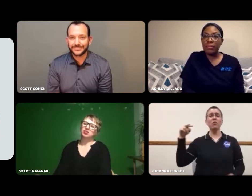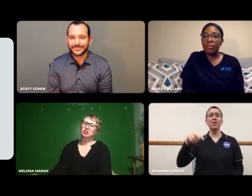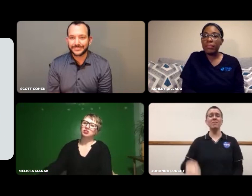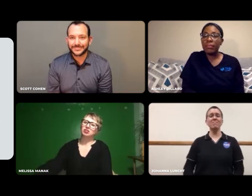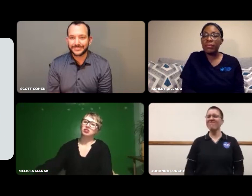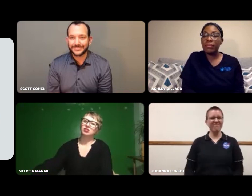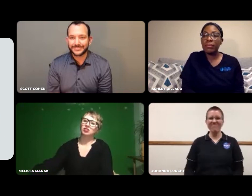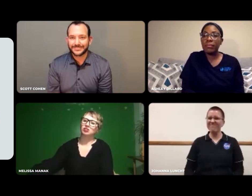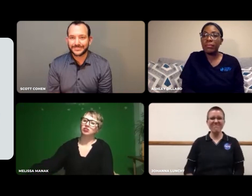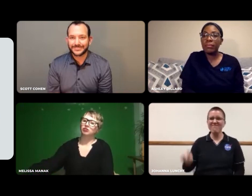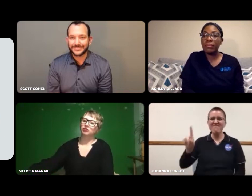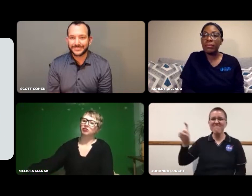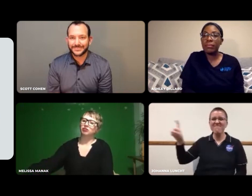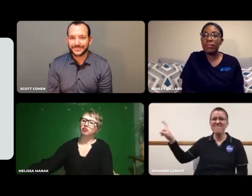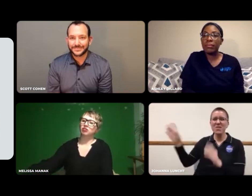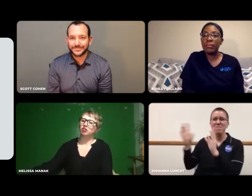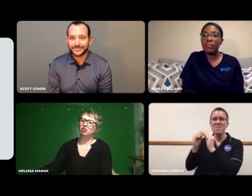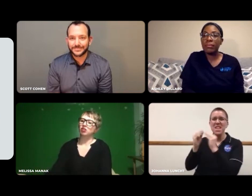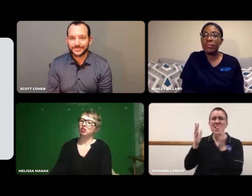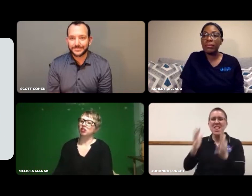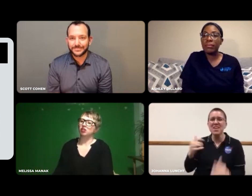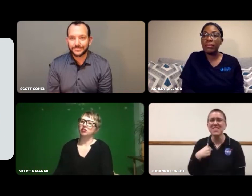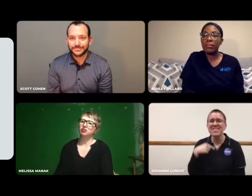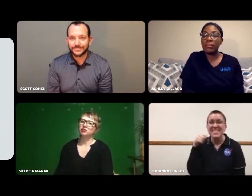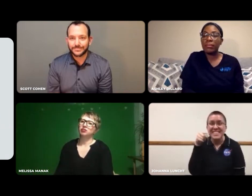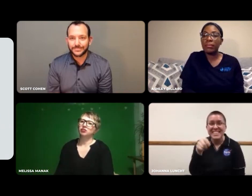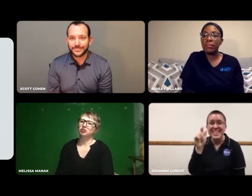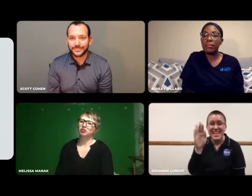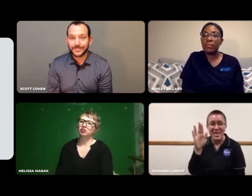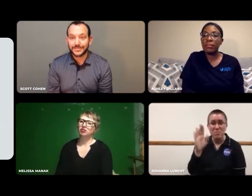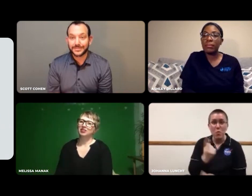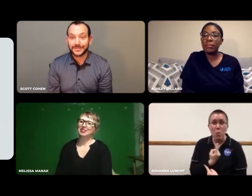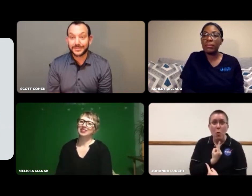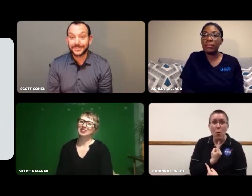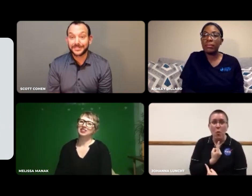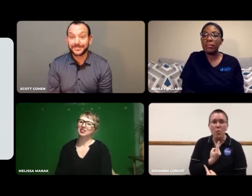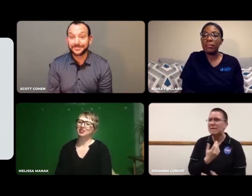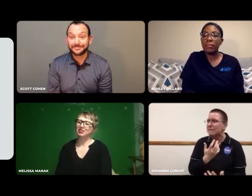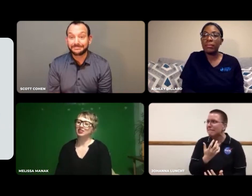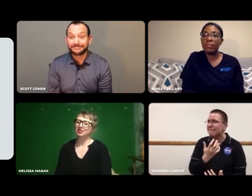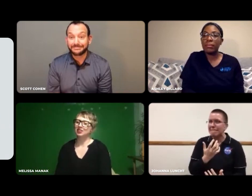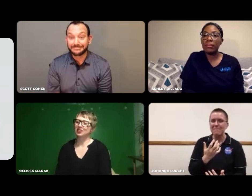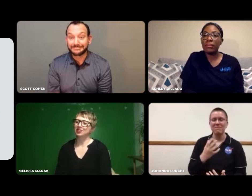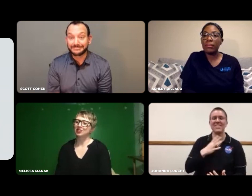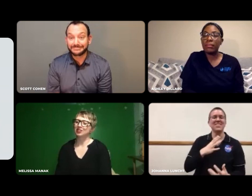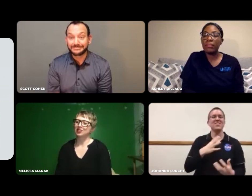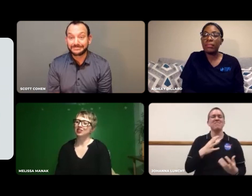And he actually left me in the lab during this session, during this test. I was floored and nervous!